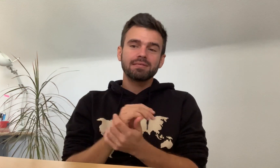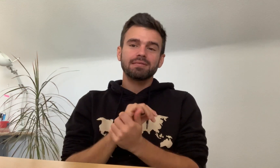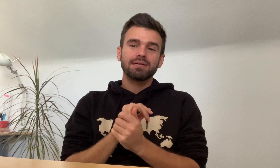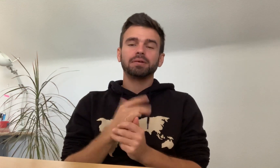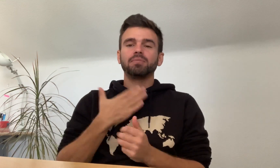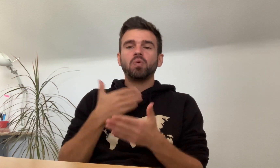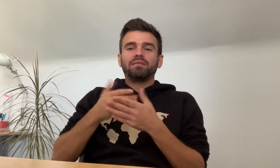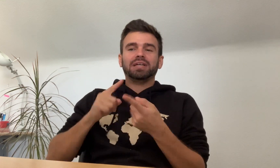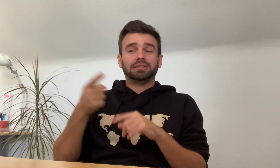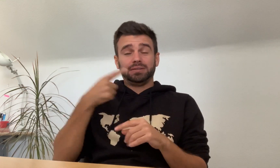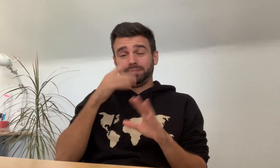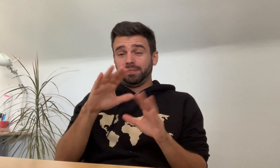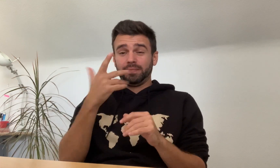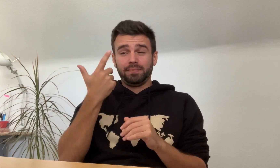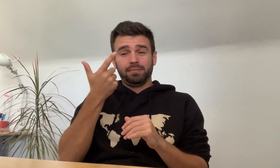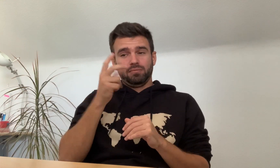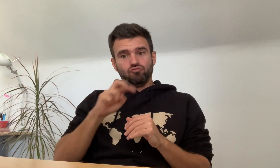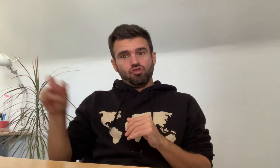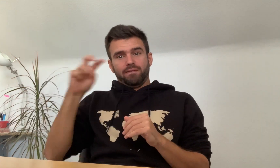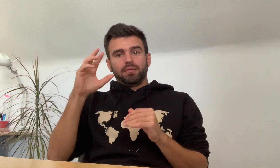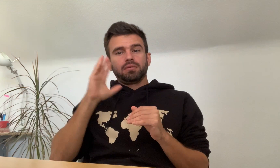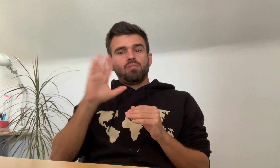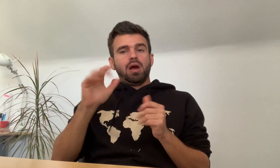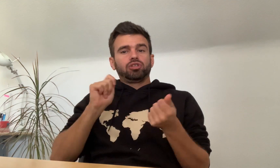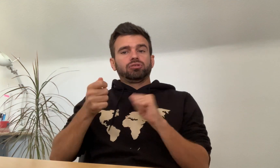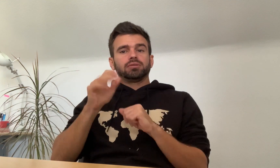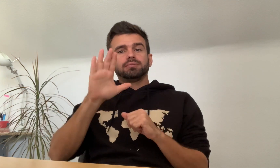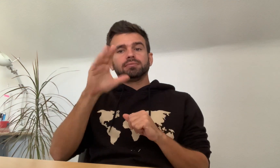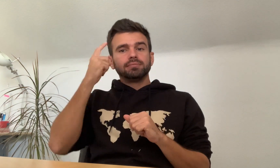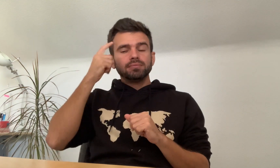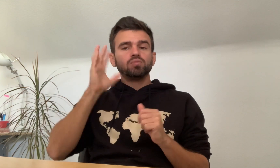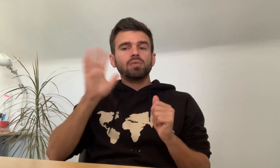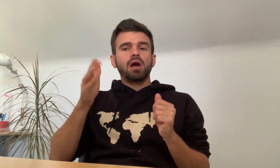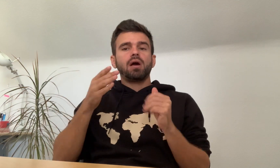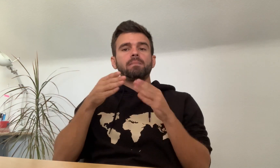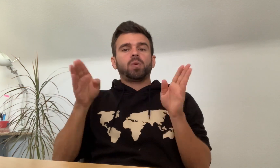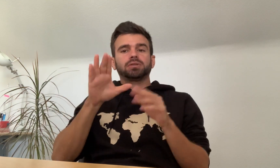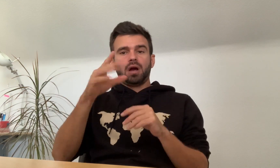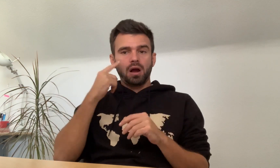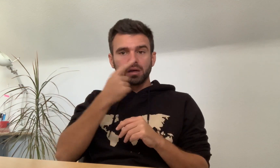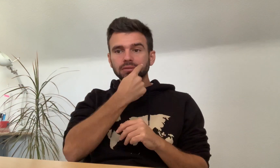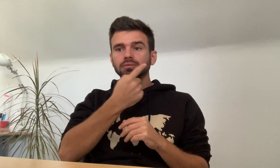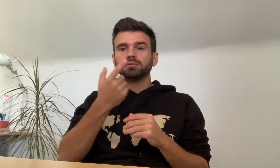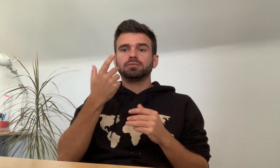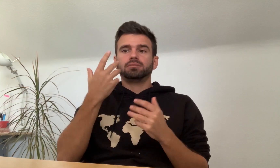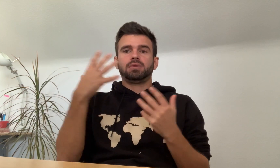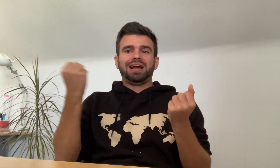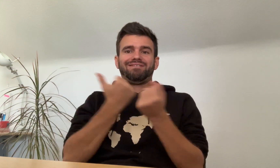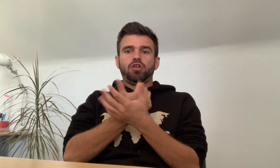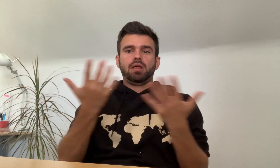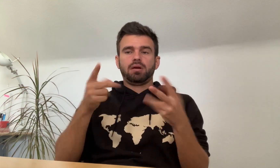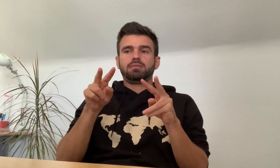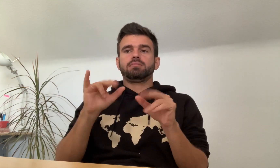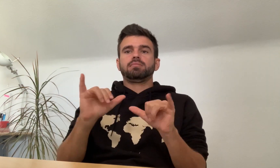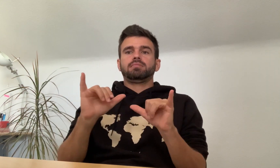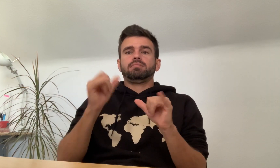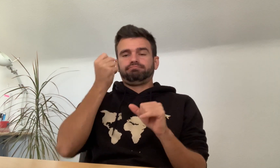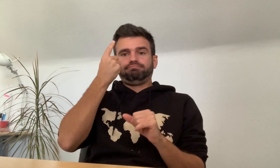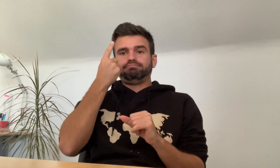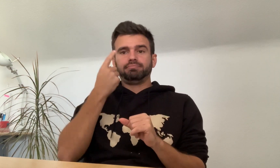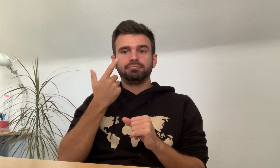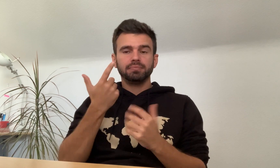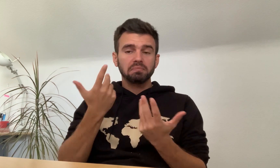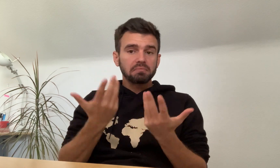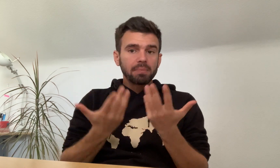They said traveling will change my mind, open my eyes and everything.